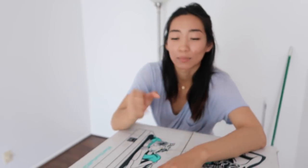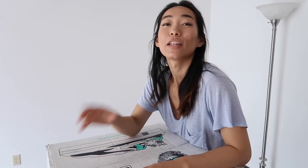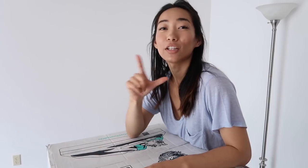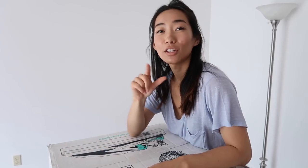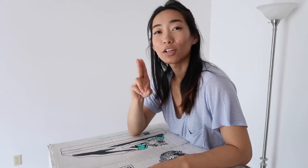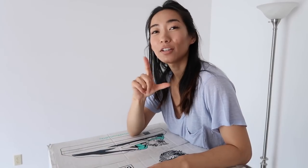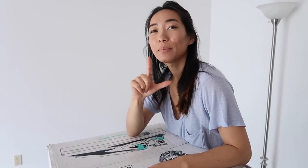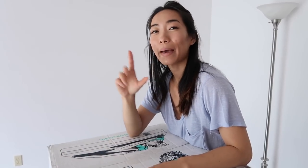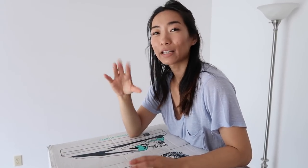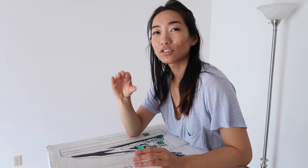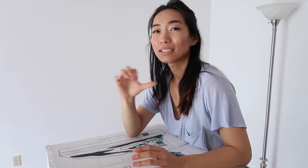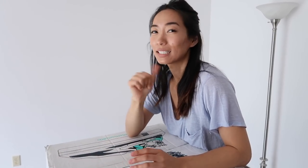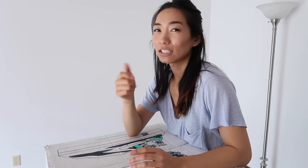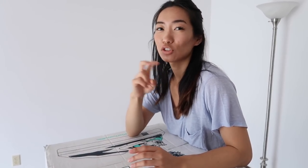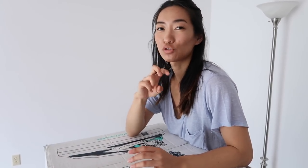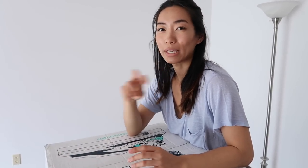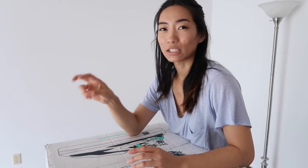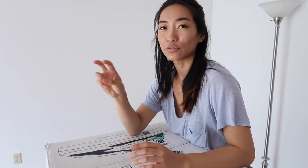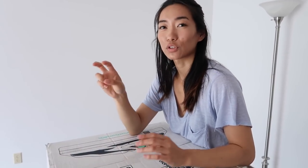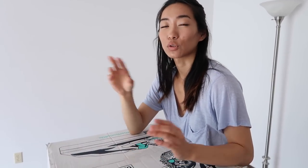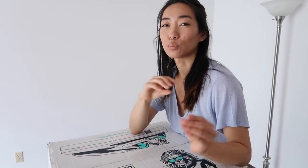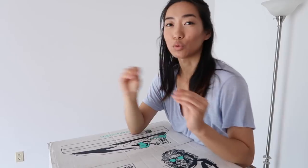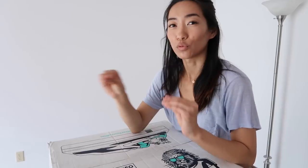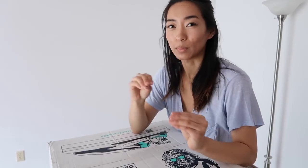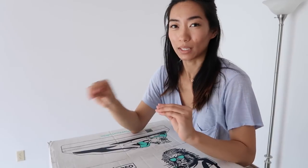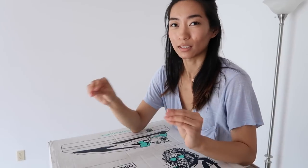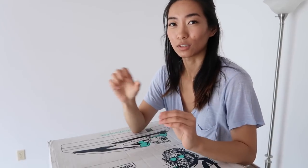good sleep the Lull mattress doesn't transfer movement